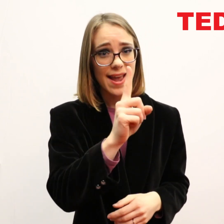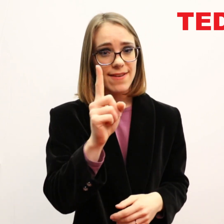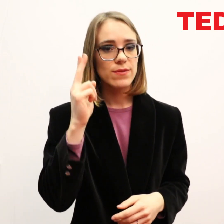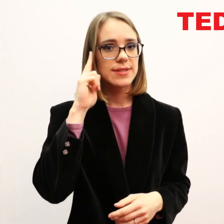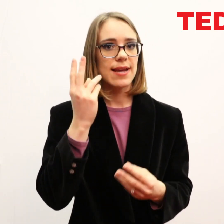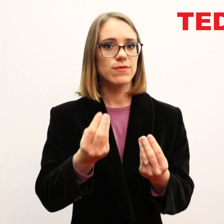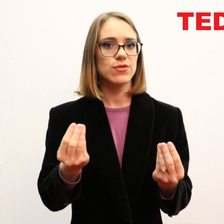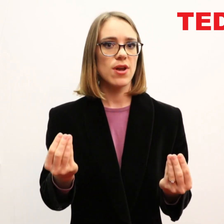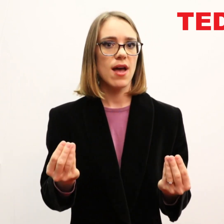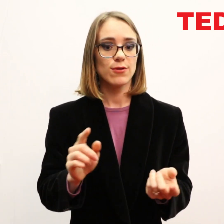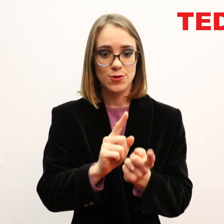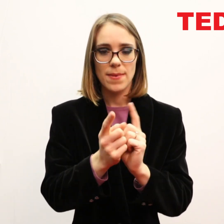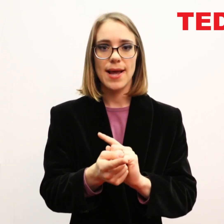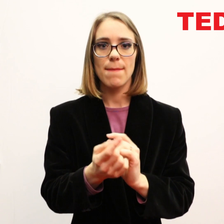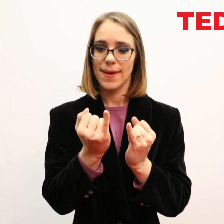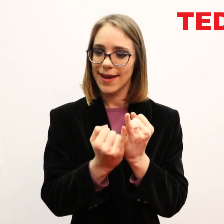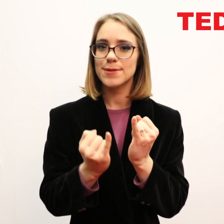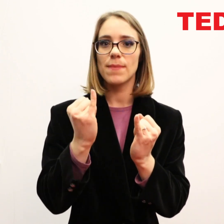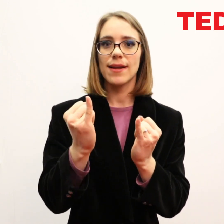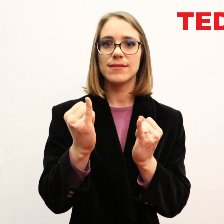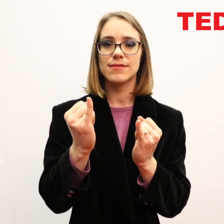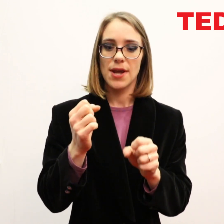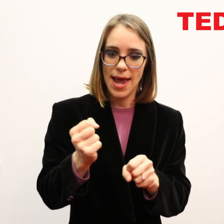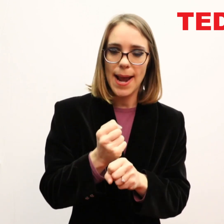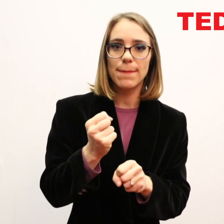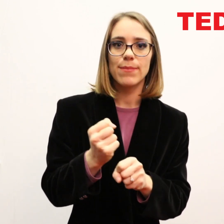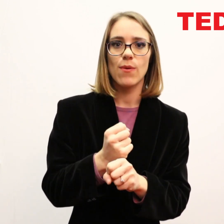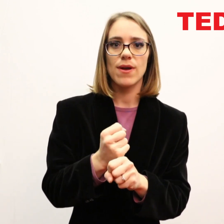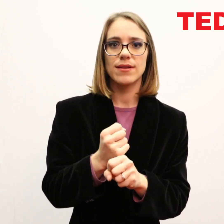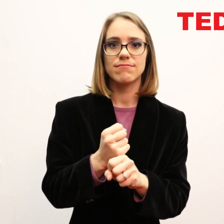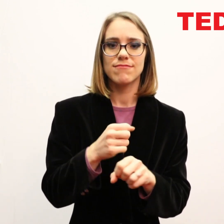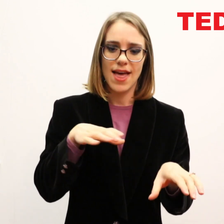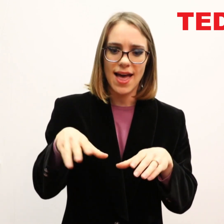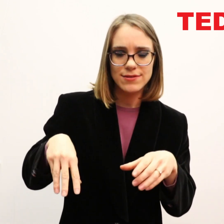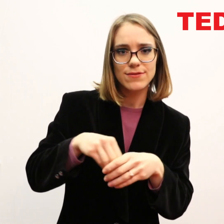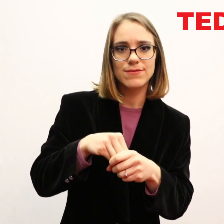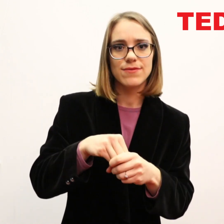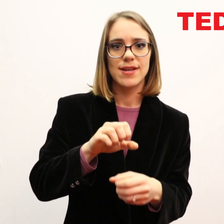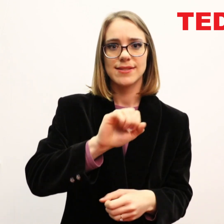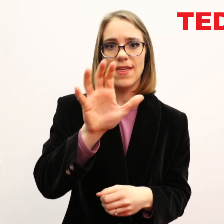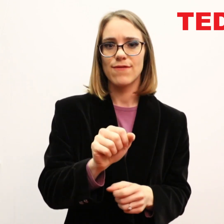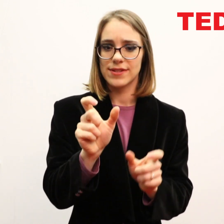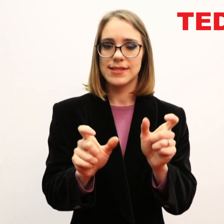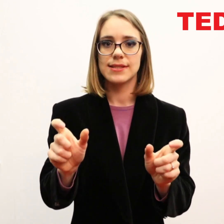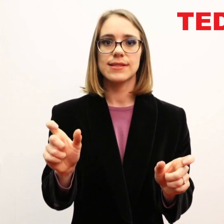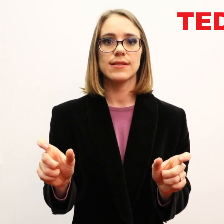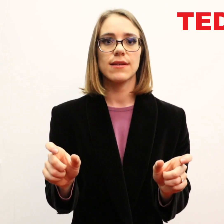For every deaf child to become an independent, employed, and active South African citizen,